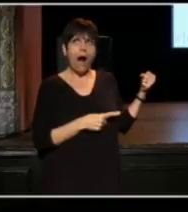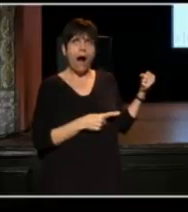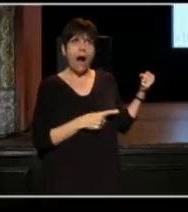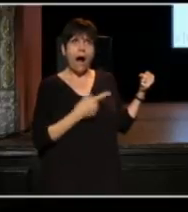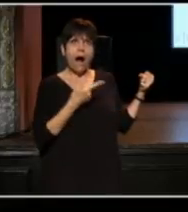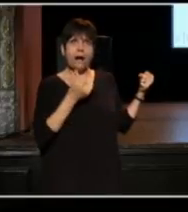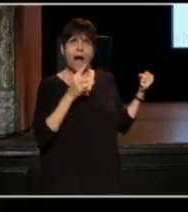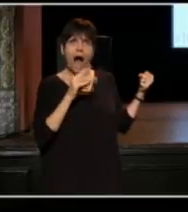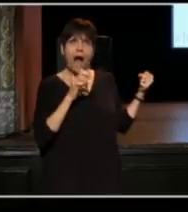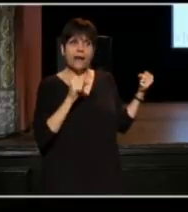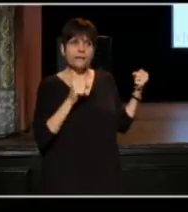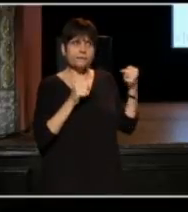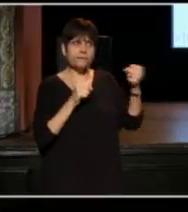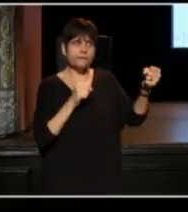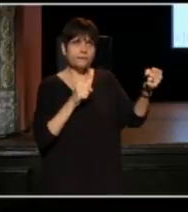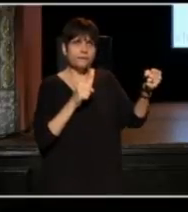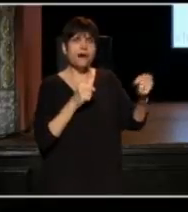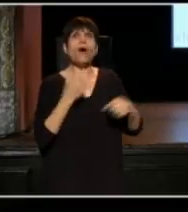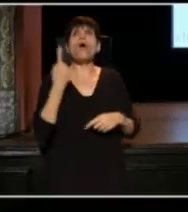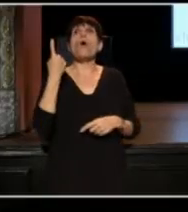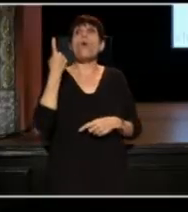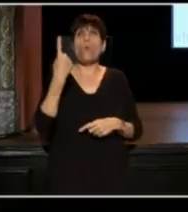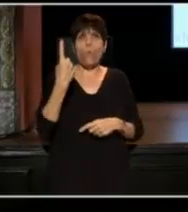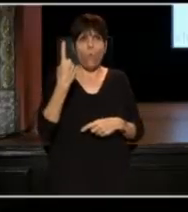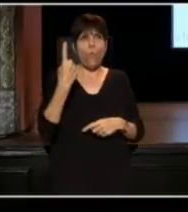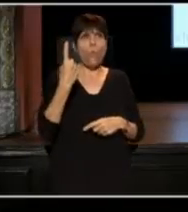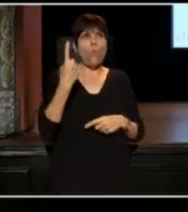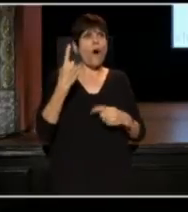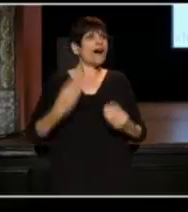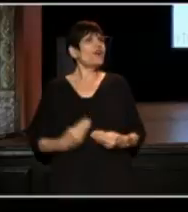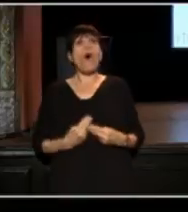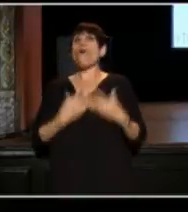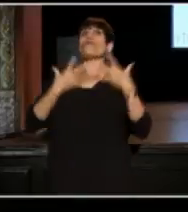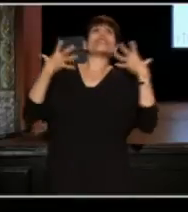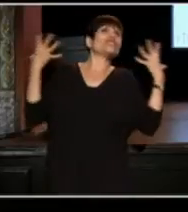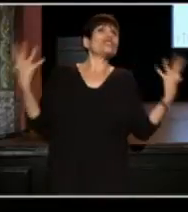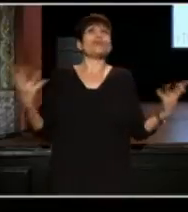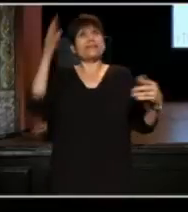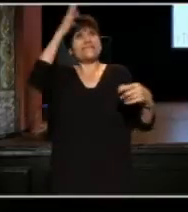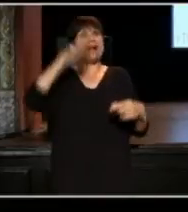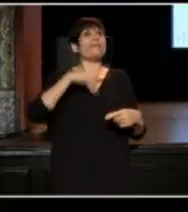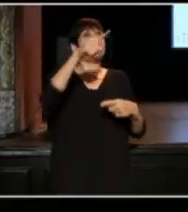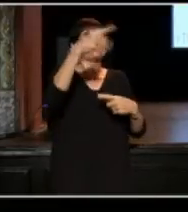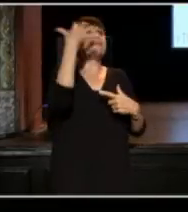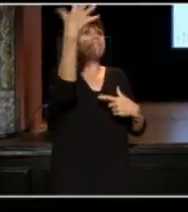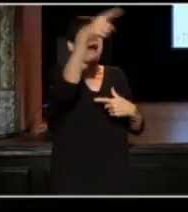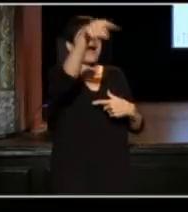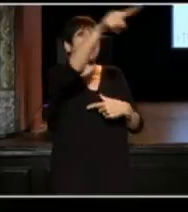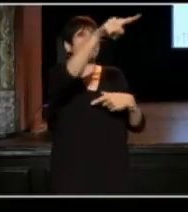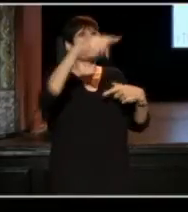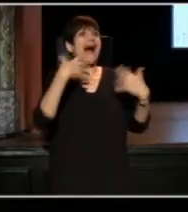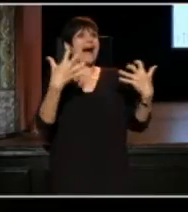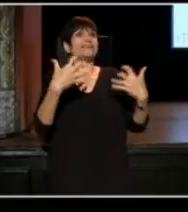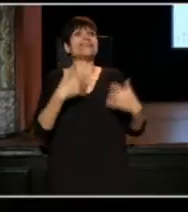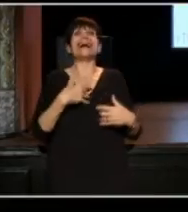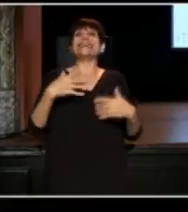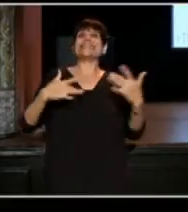We have learned that there is always one over exuberant gentleman in the back of the house excited about the alcohol that we serve later.